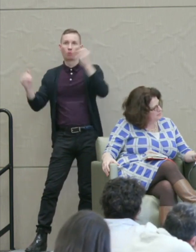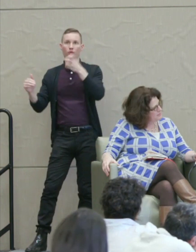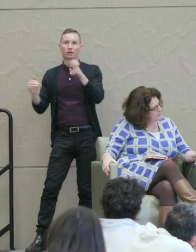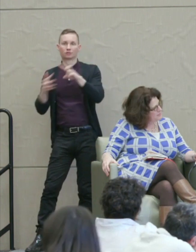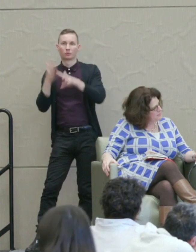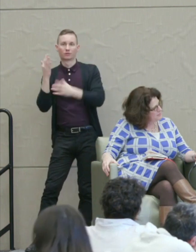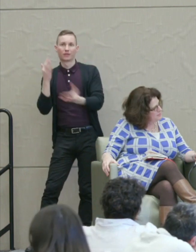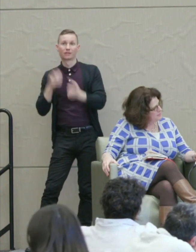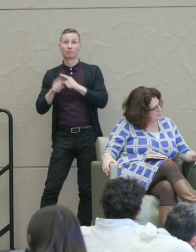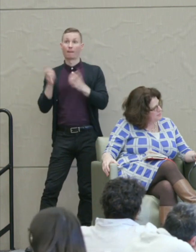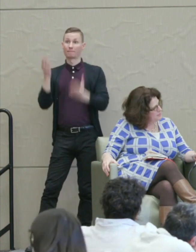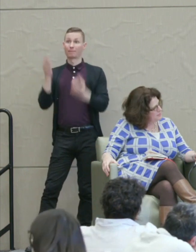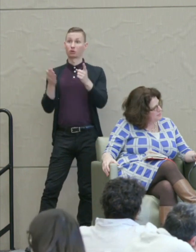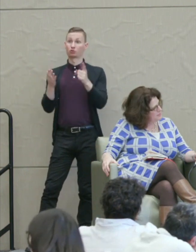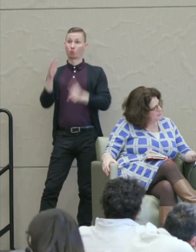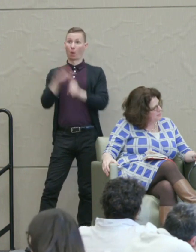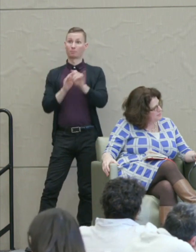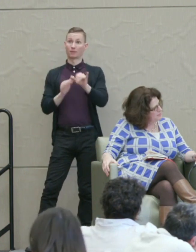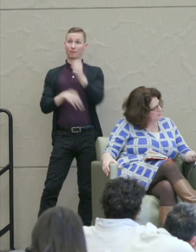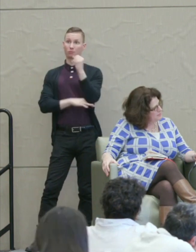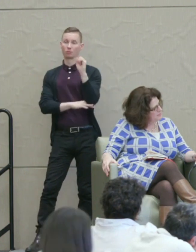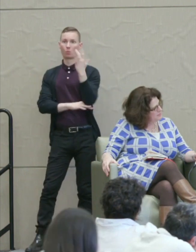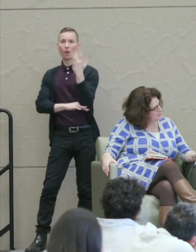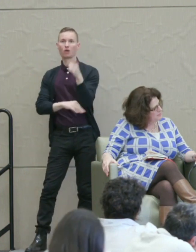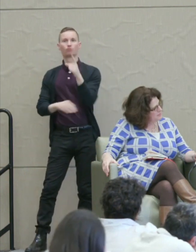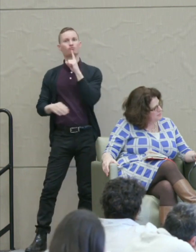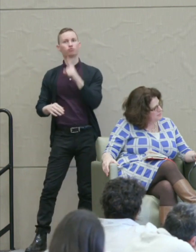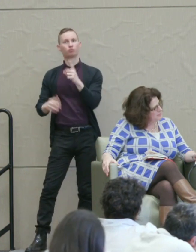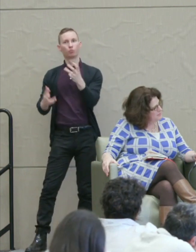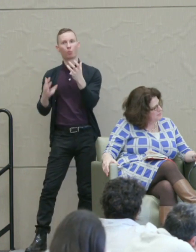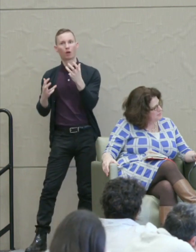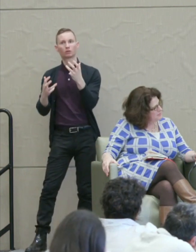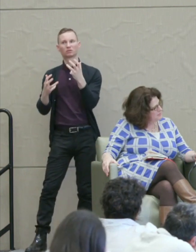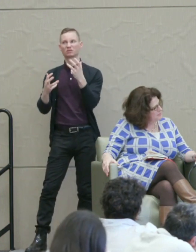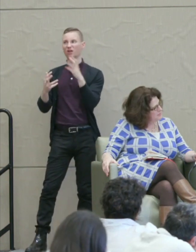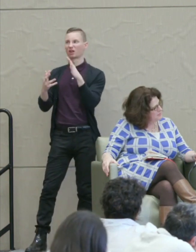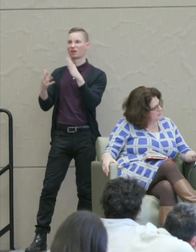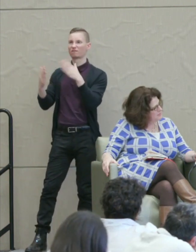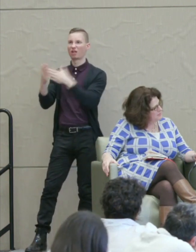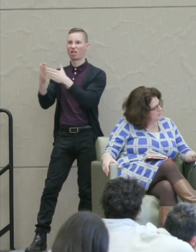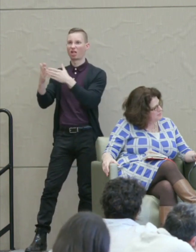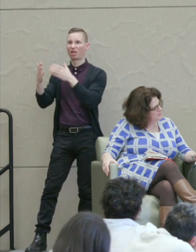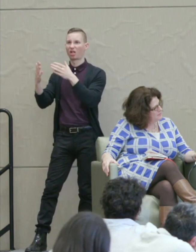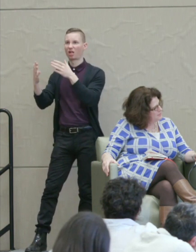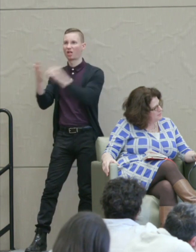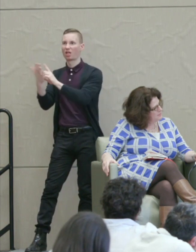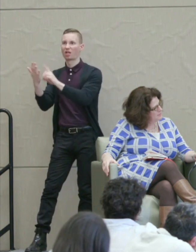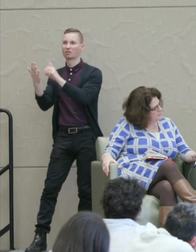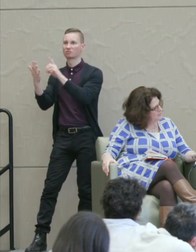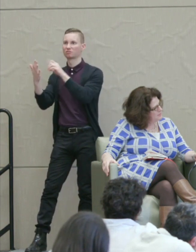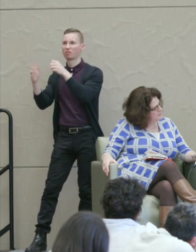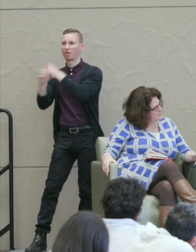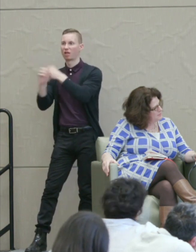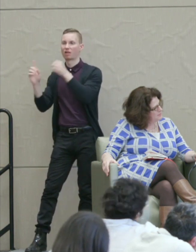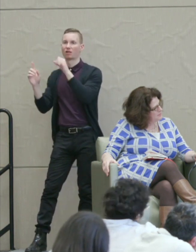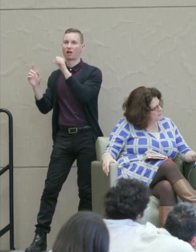But you might come to the movement because you really want to bash the other people, then you have to learn something when you get there.